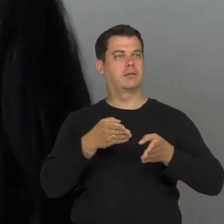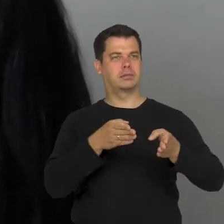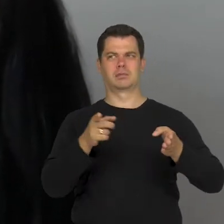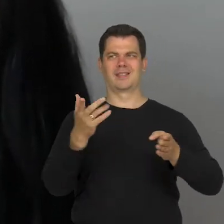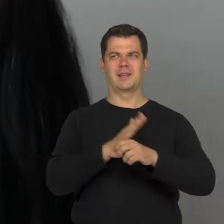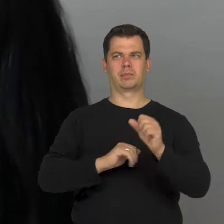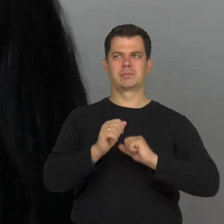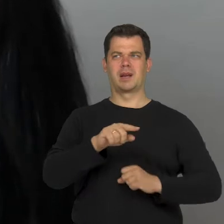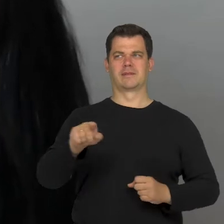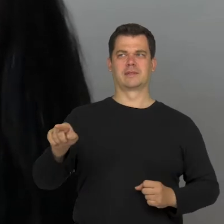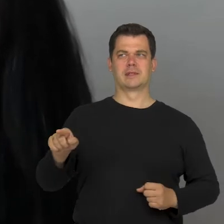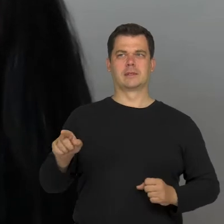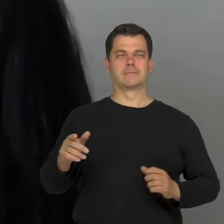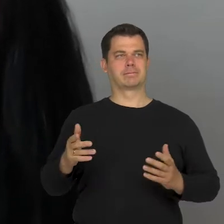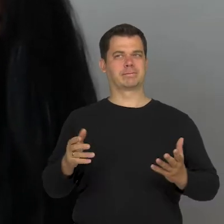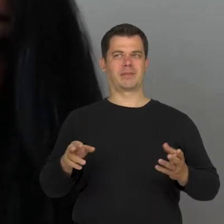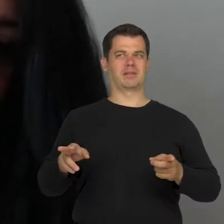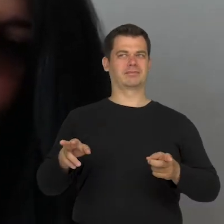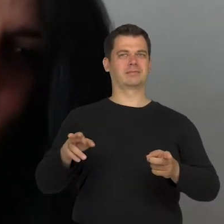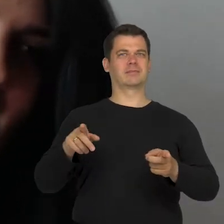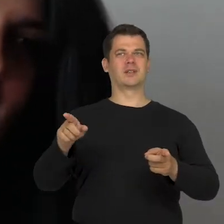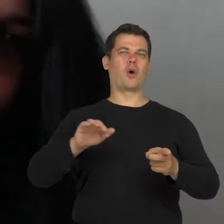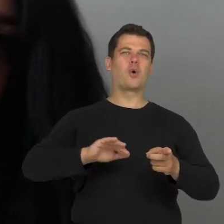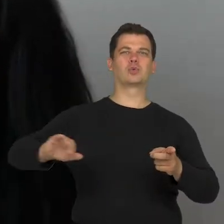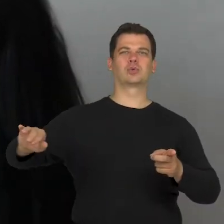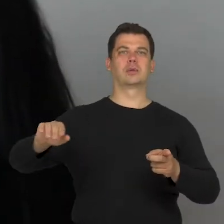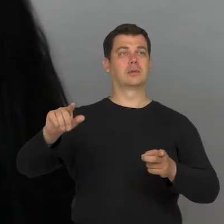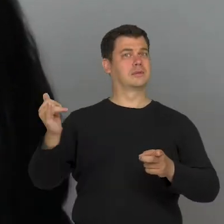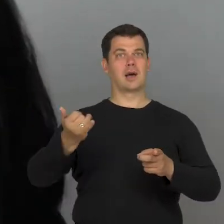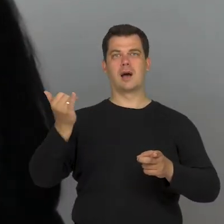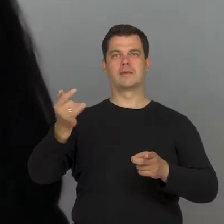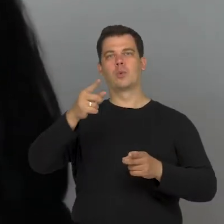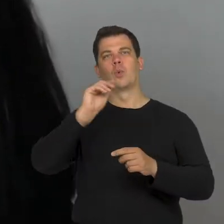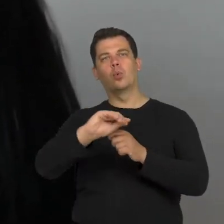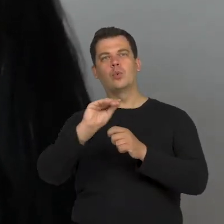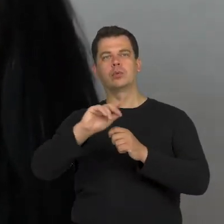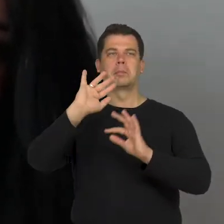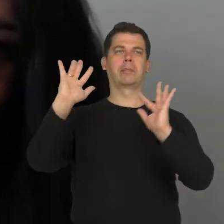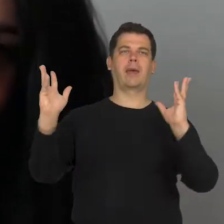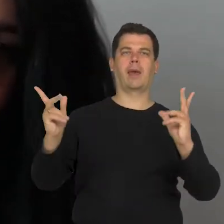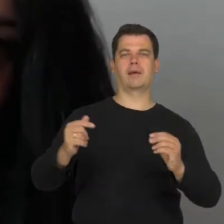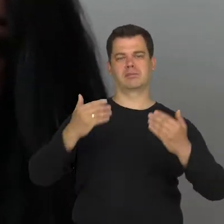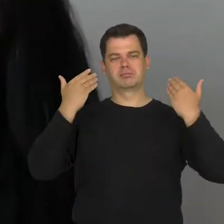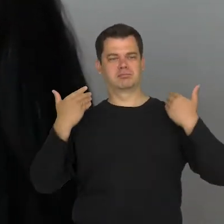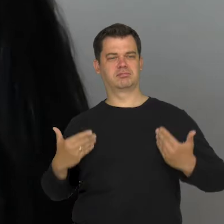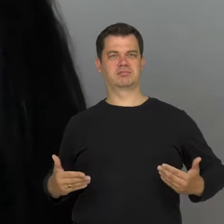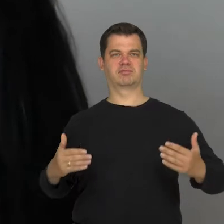the ideals of beauty we grow up with, and we go through various education stages,